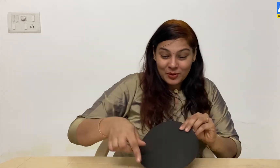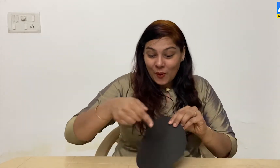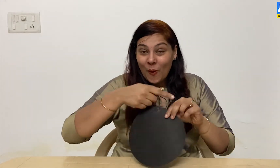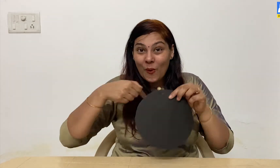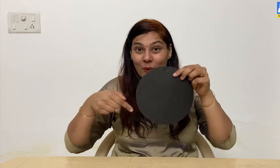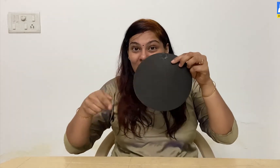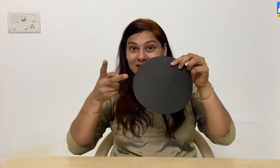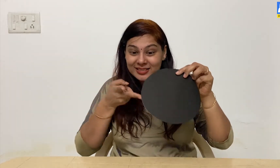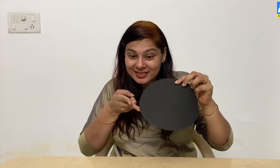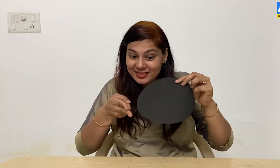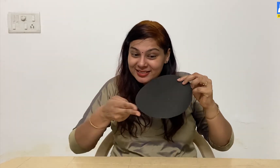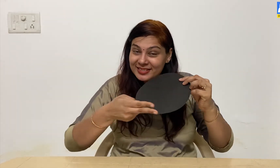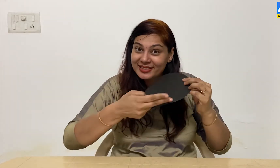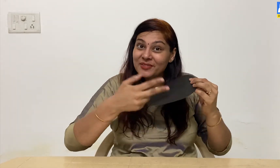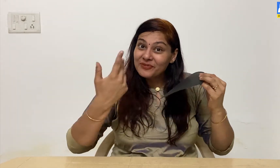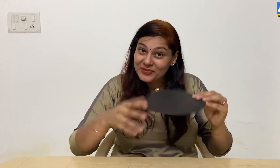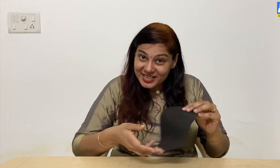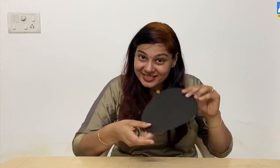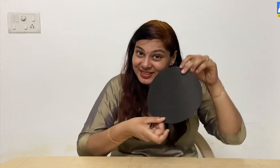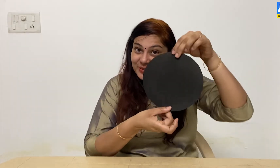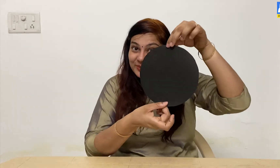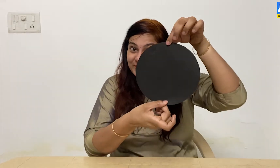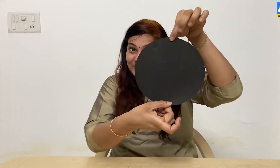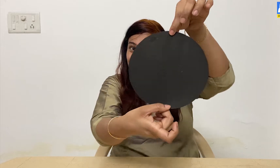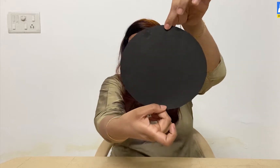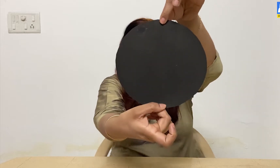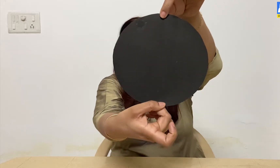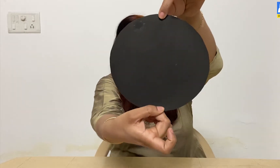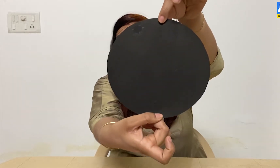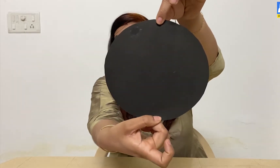Then cut it into a circle just like this.